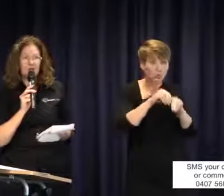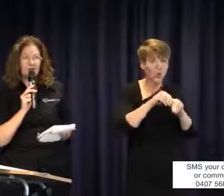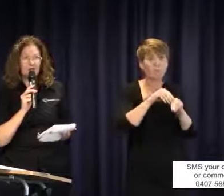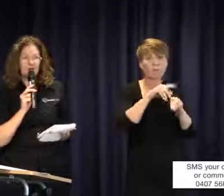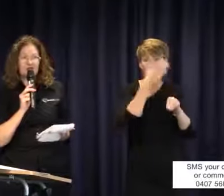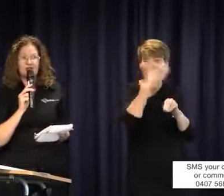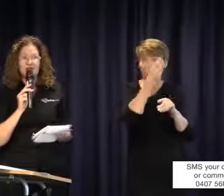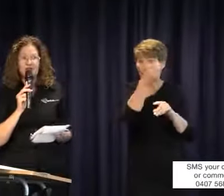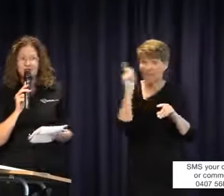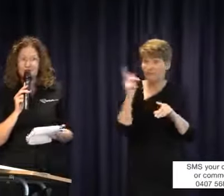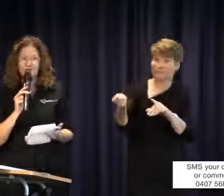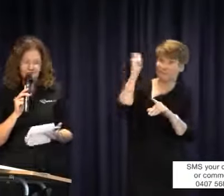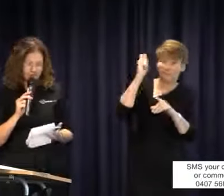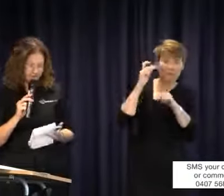would be a good start.